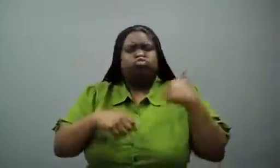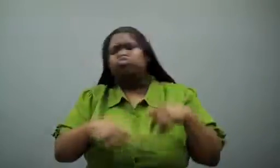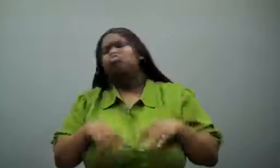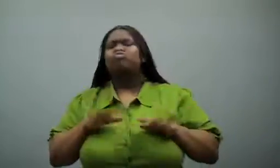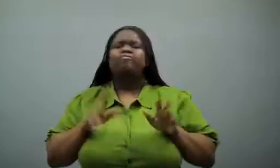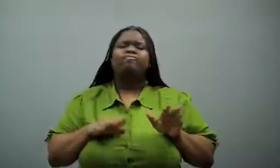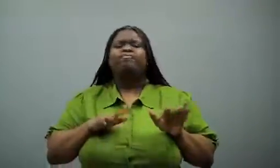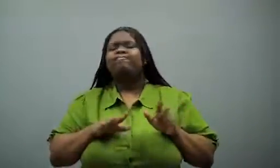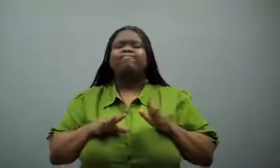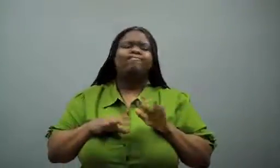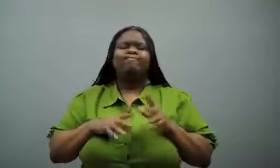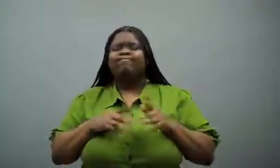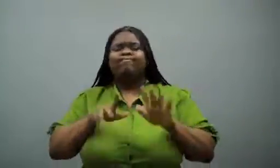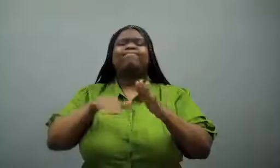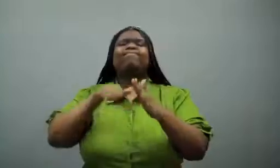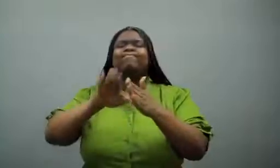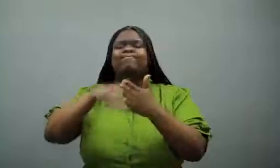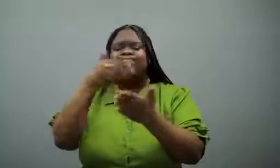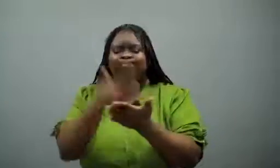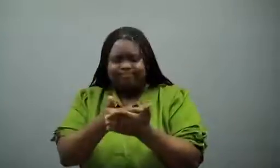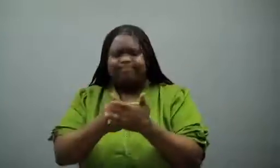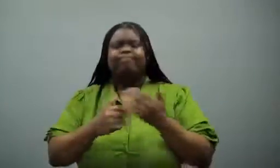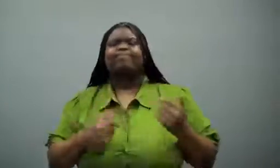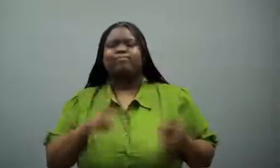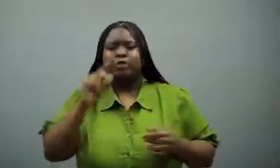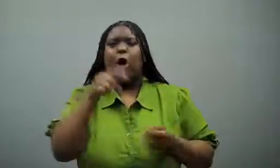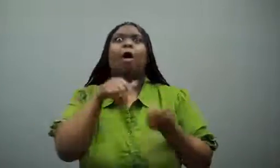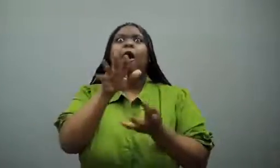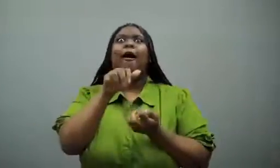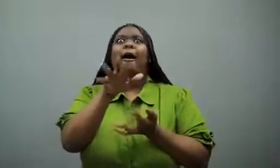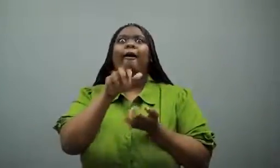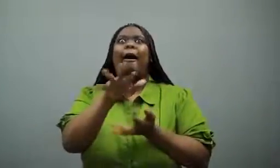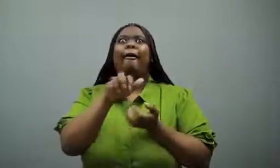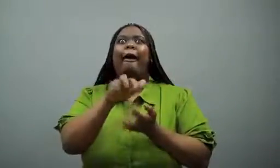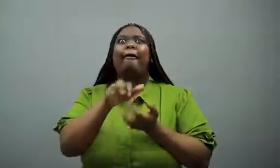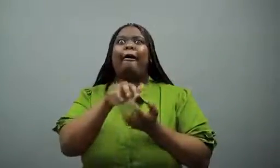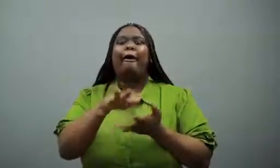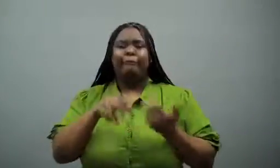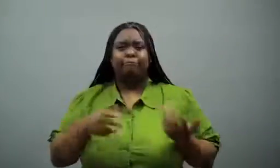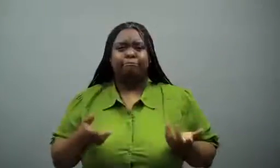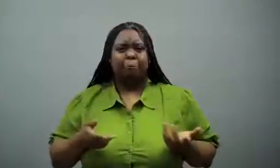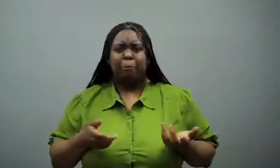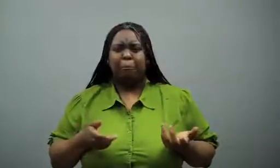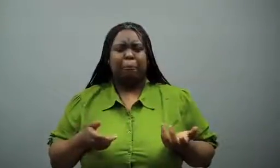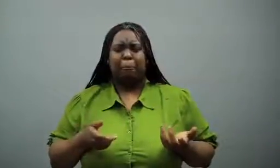We finally got there, and the dogs were barking.